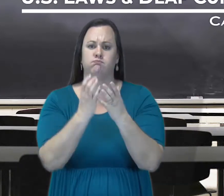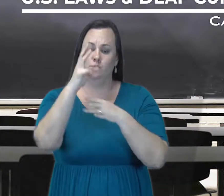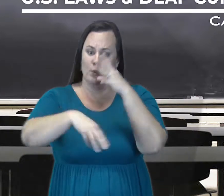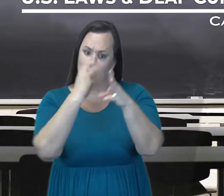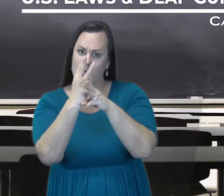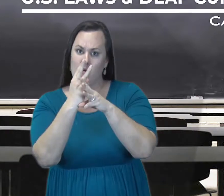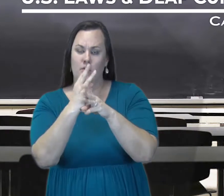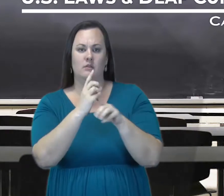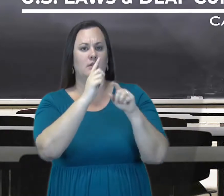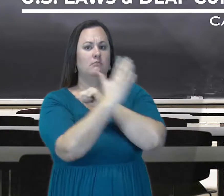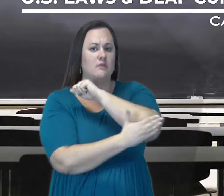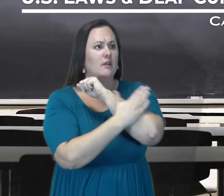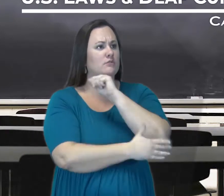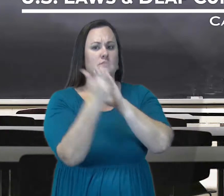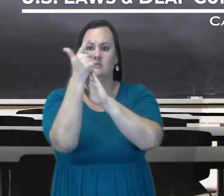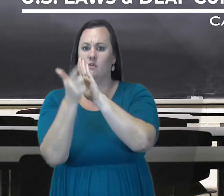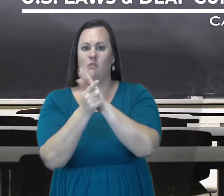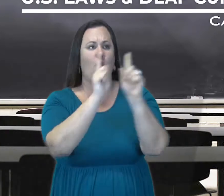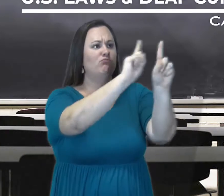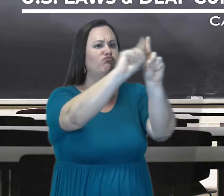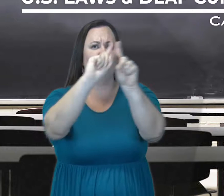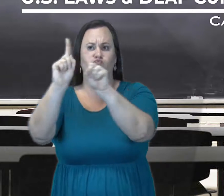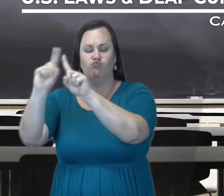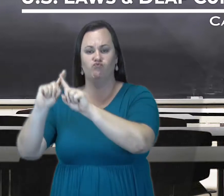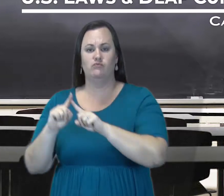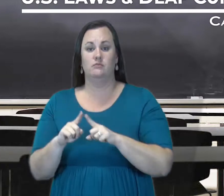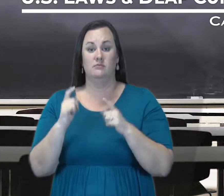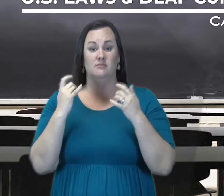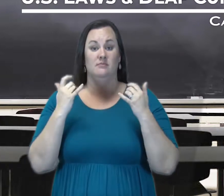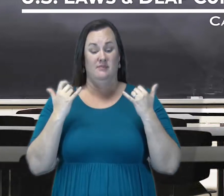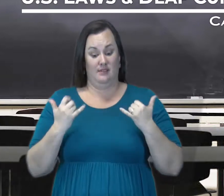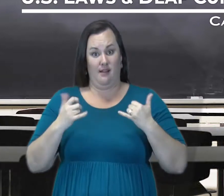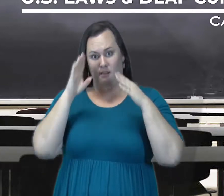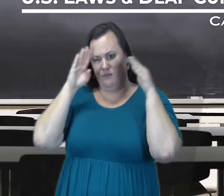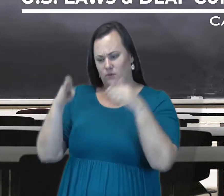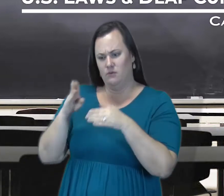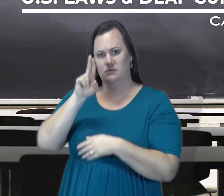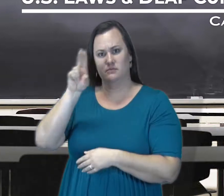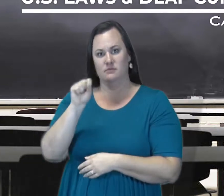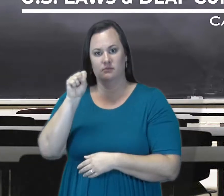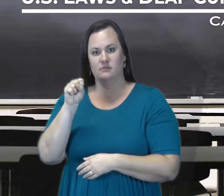Around the world each country has its own set of laws. Today we're going to focus